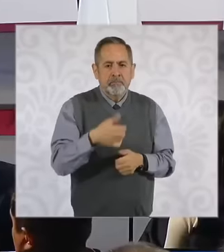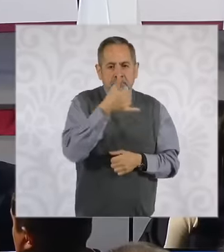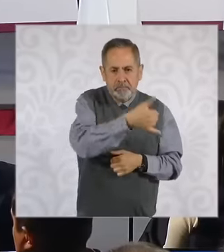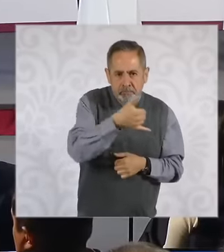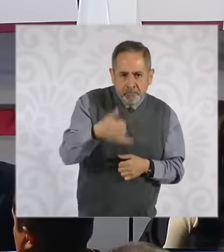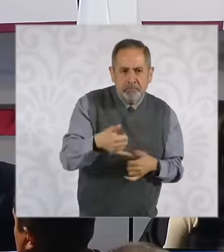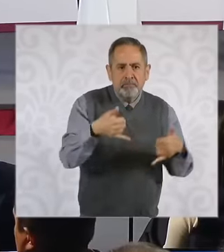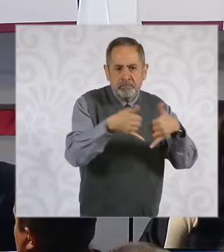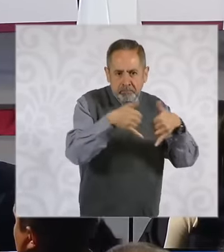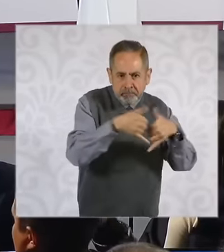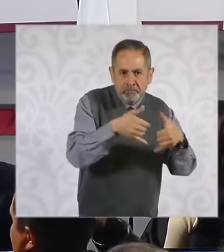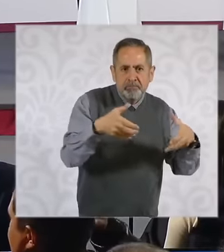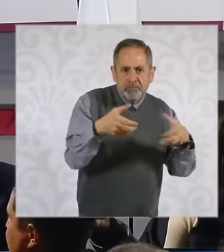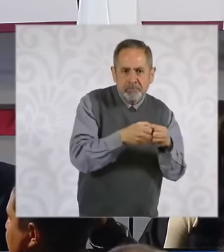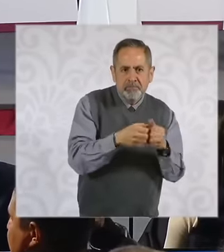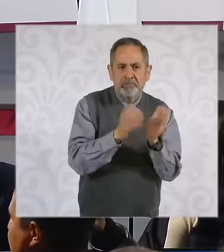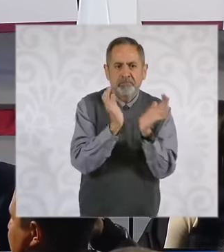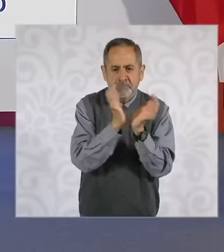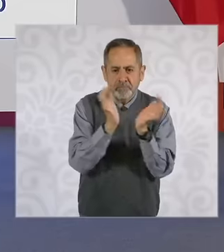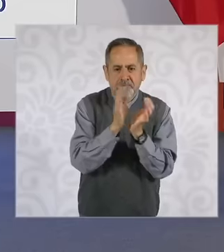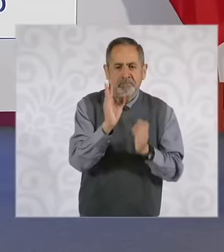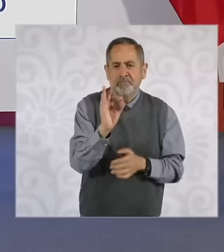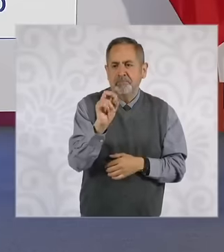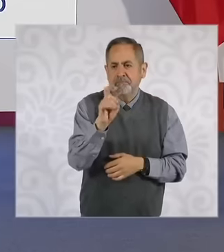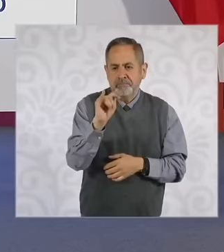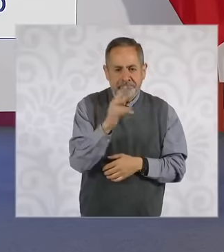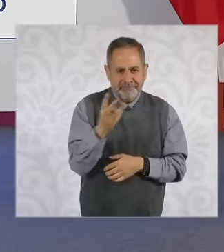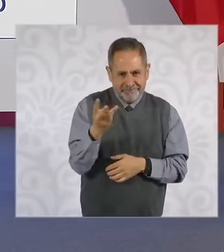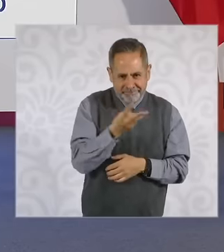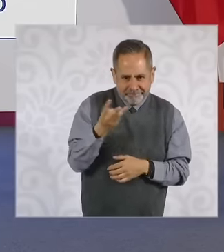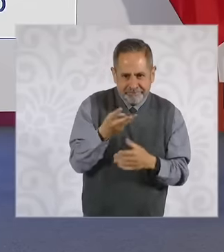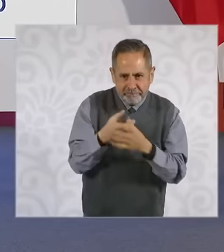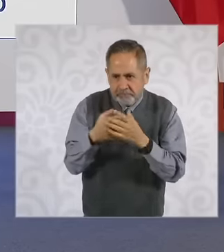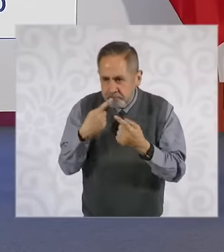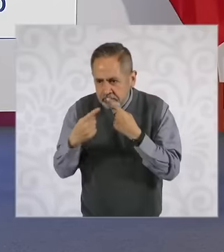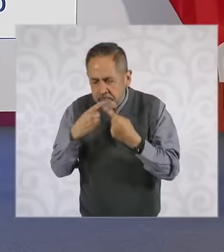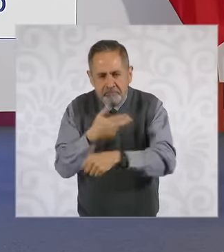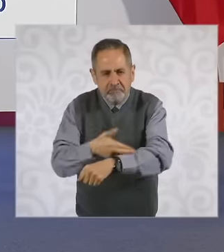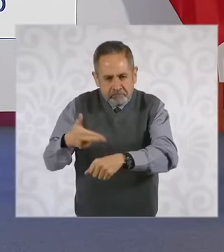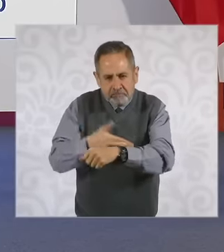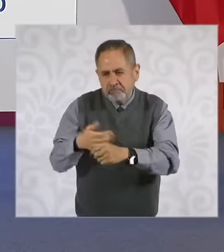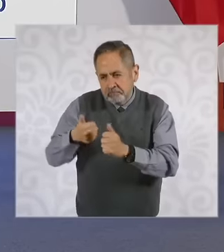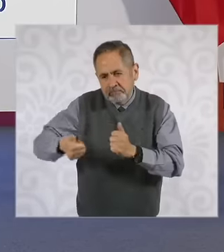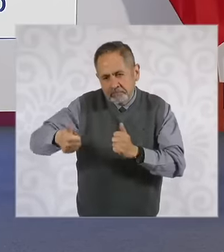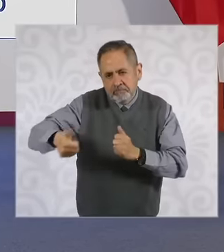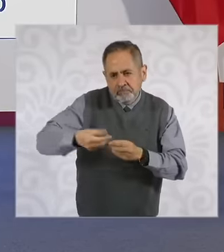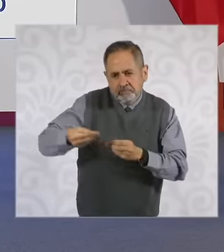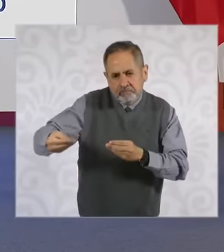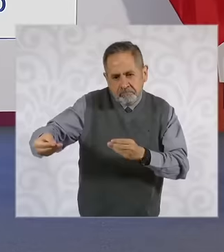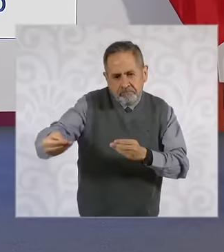and finally eh president comment accompanying This deed program eh